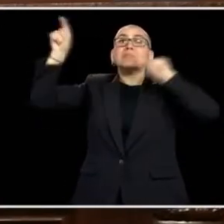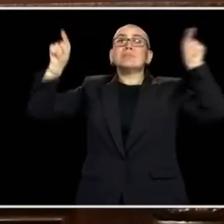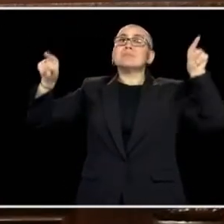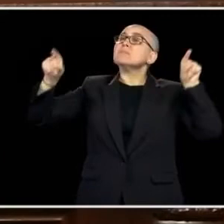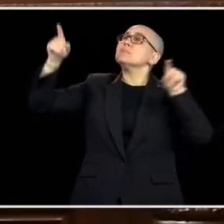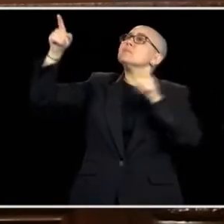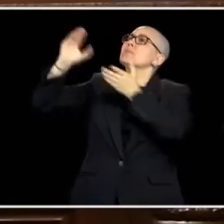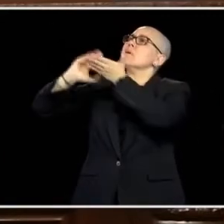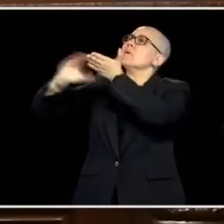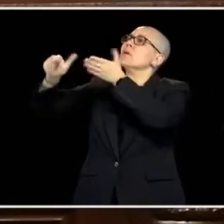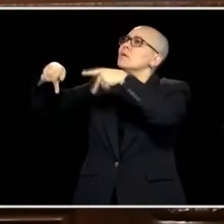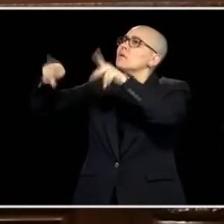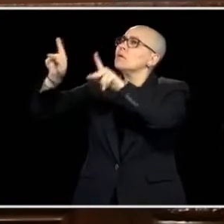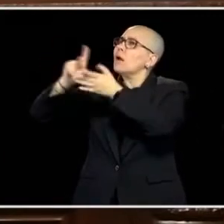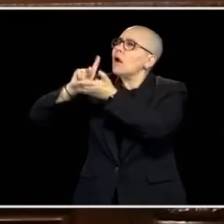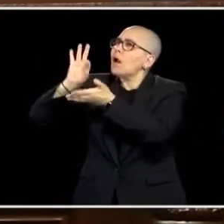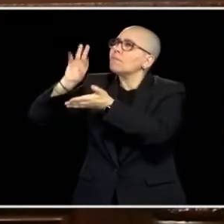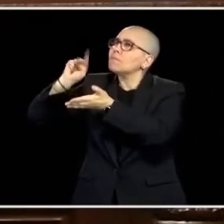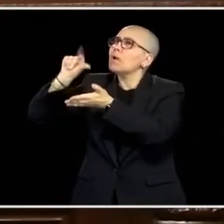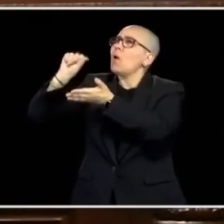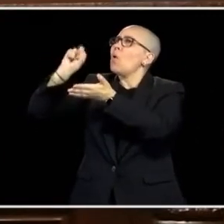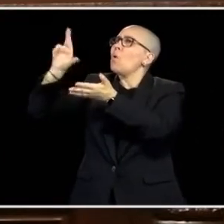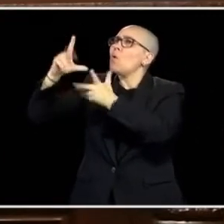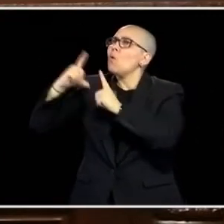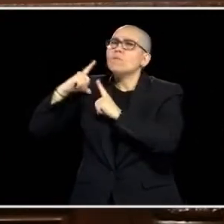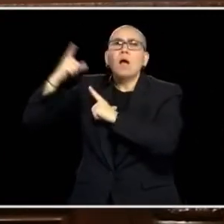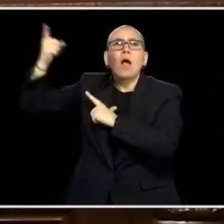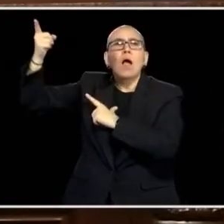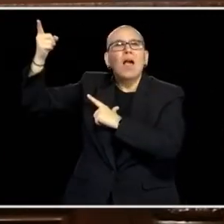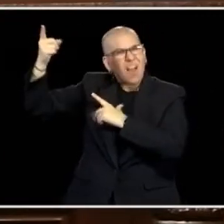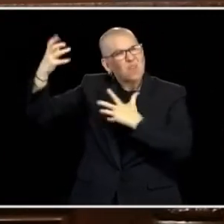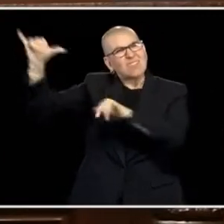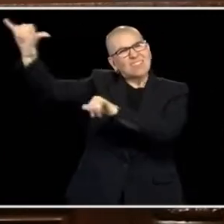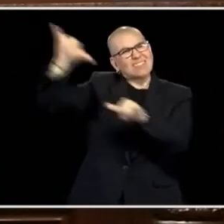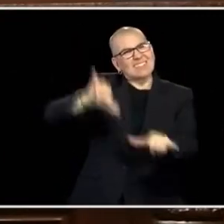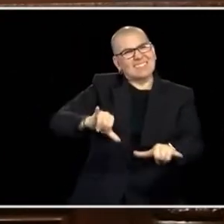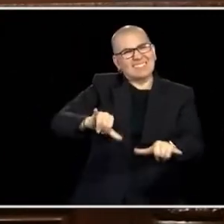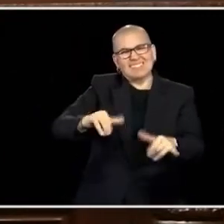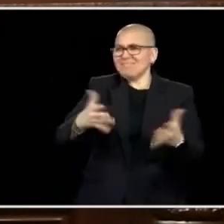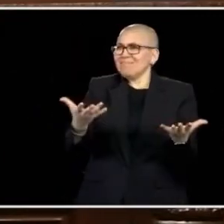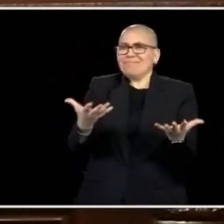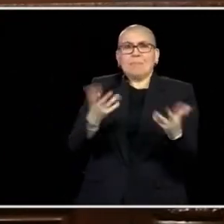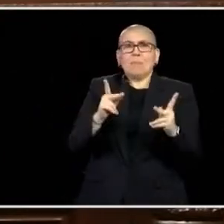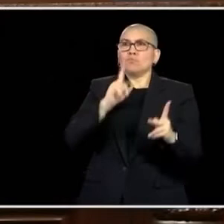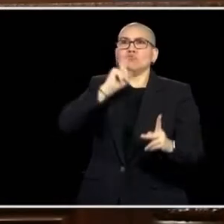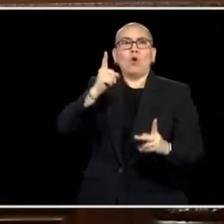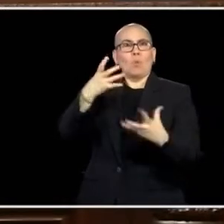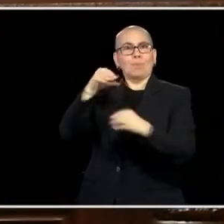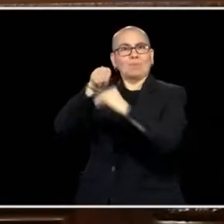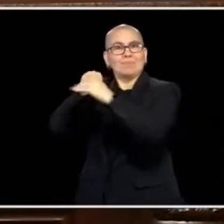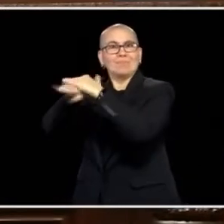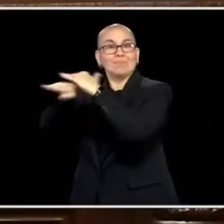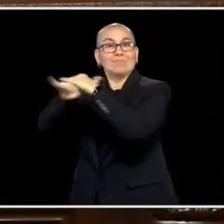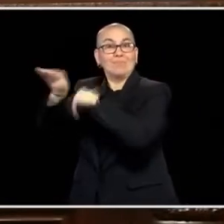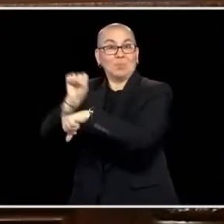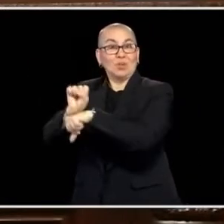SMALL BUSINESSES ARE LEFT BEHIND. WE CAN MAKE SURE THAT EMPLOYEES HAVE THE OPPORTUNITY TO GO WHERE THEY WANT AND EMPLOYERS AND ENTREPRENEURS